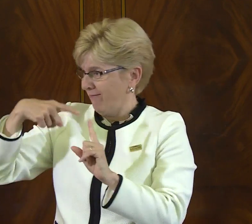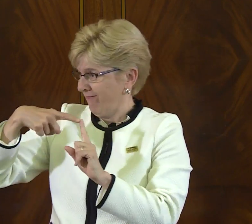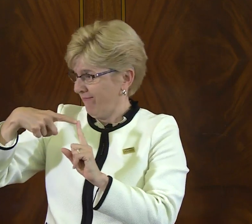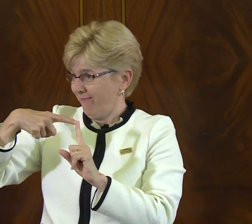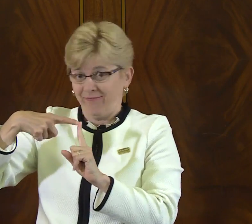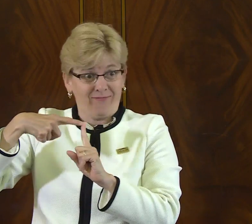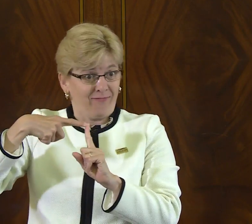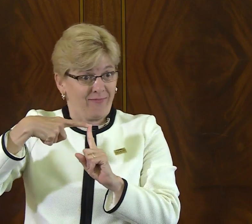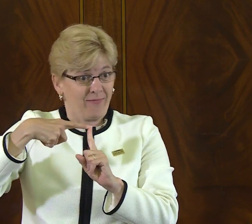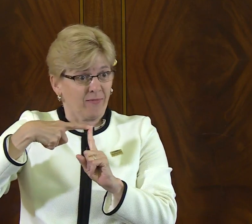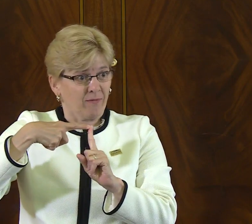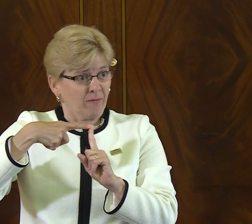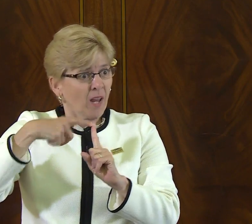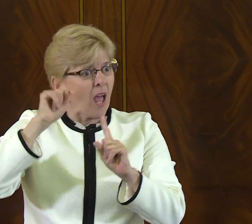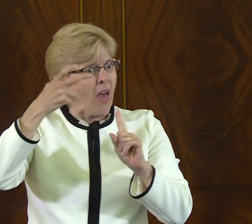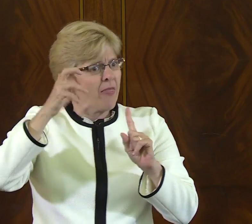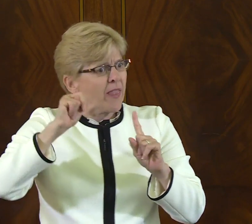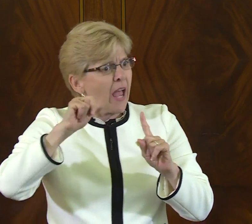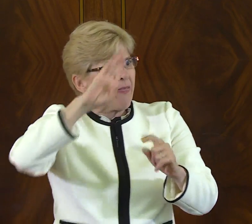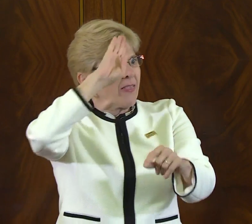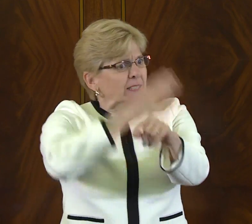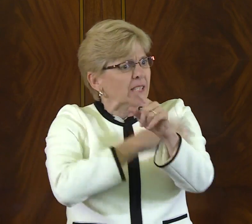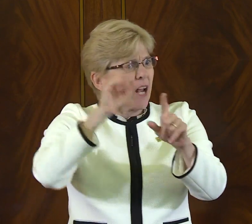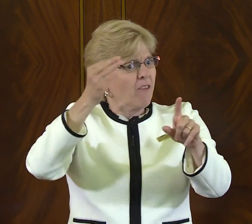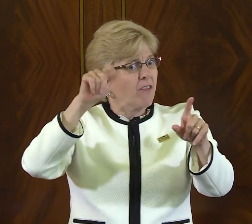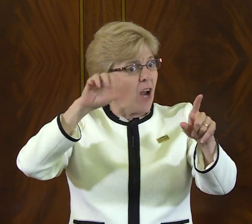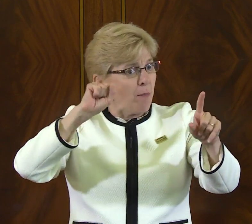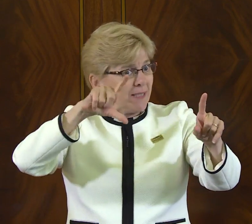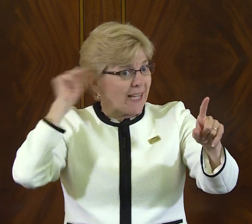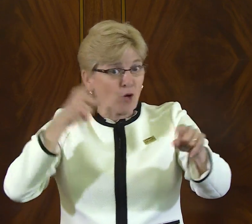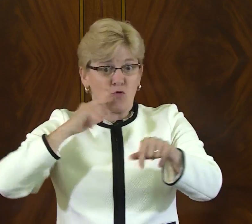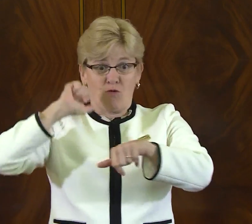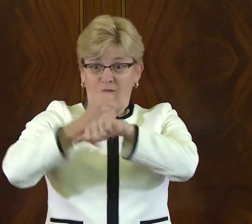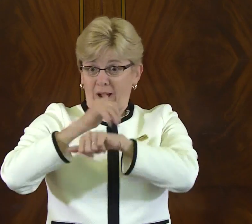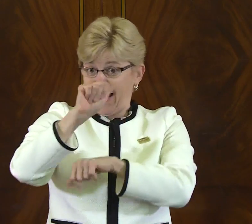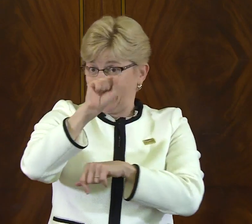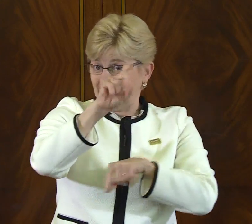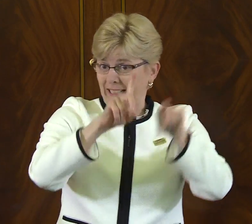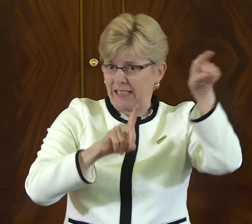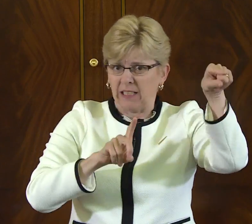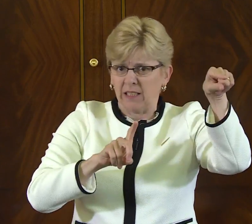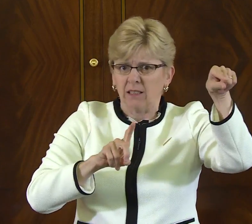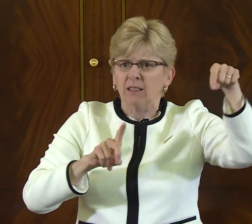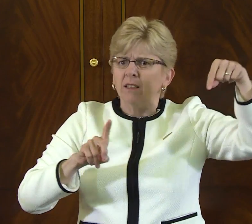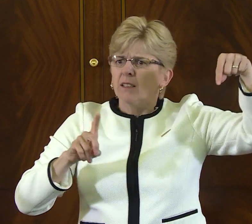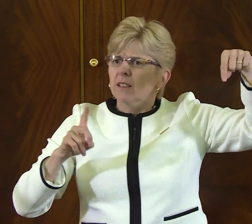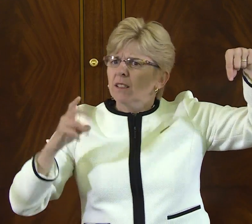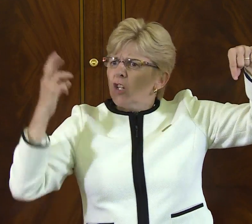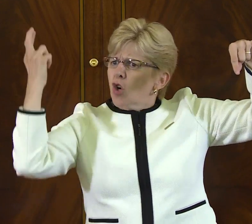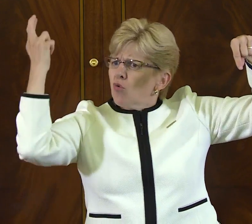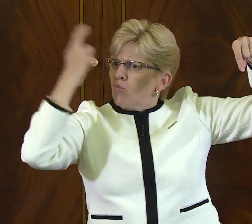of a middle class of deaf people here in America. The son of Thomas Gallaudet, who founded, of course,